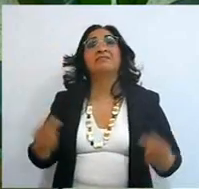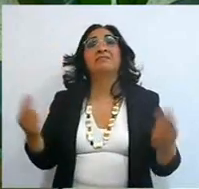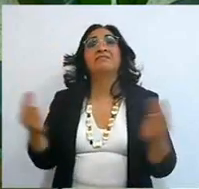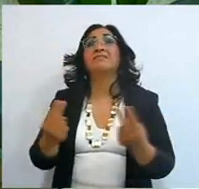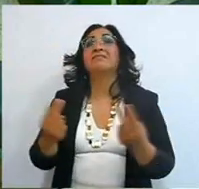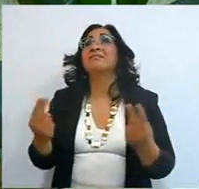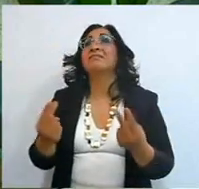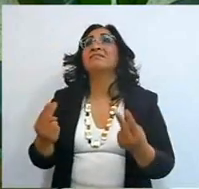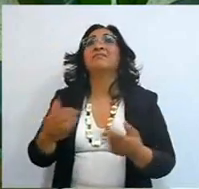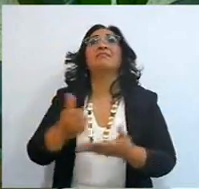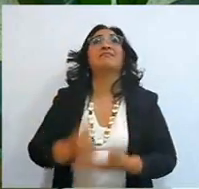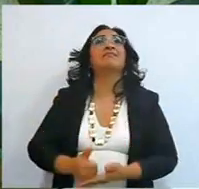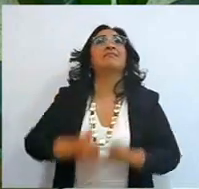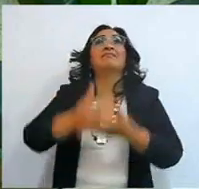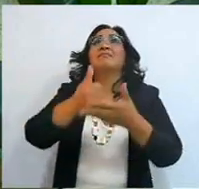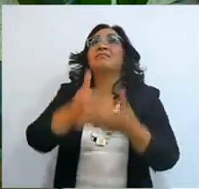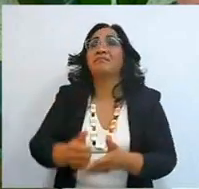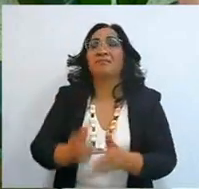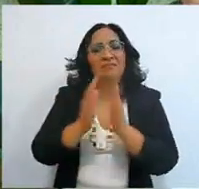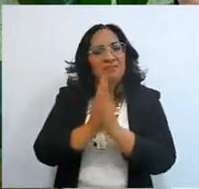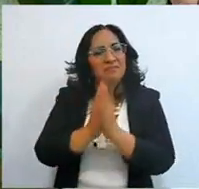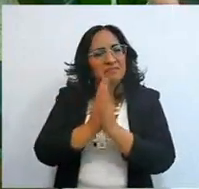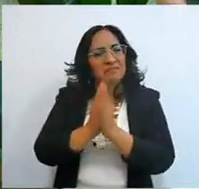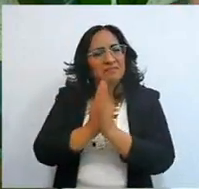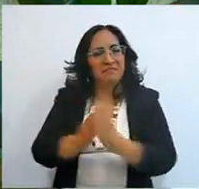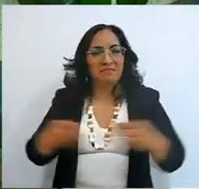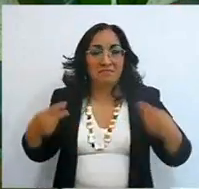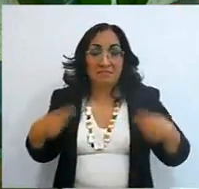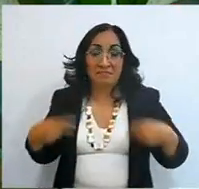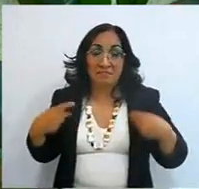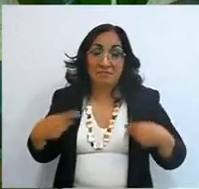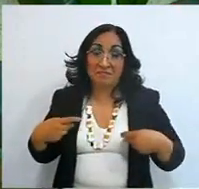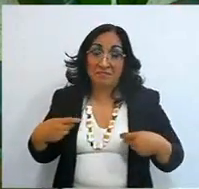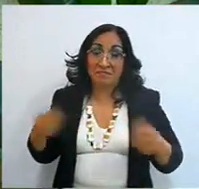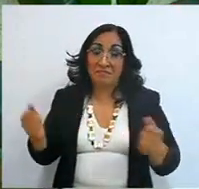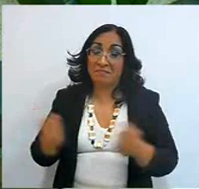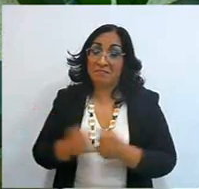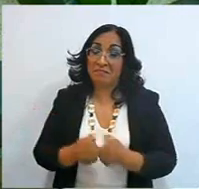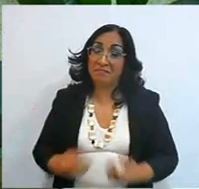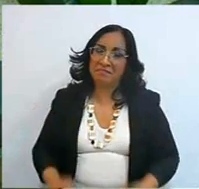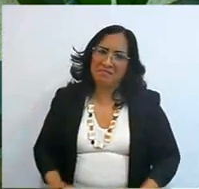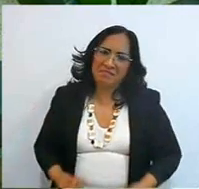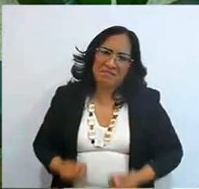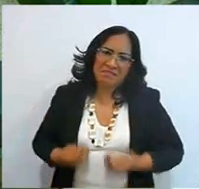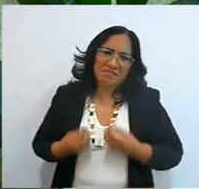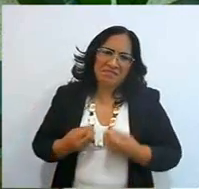please help me, the Lady I am my mistress with is very cruel, what am I going to do?